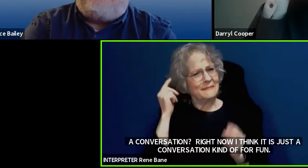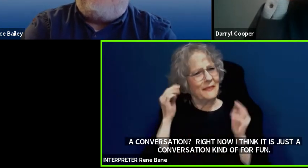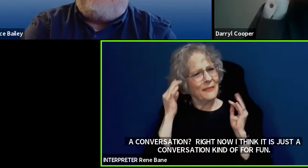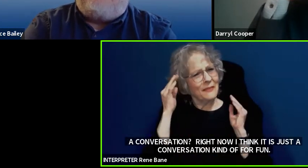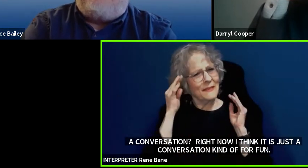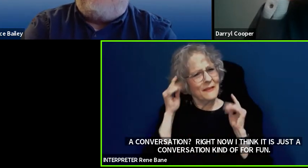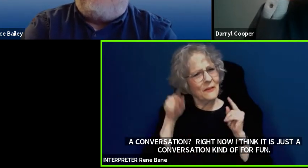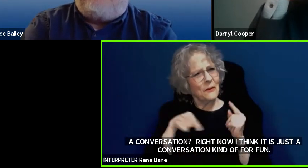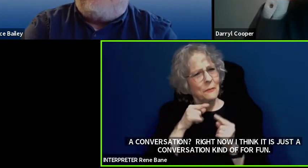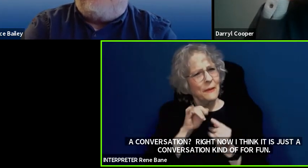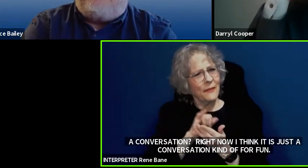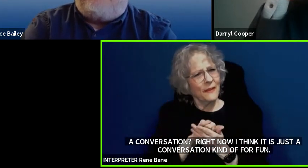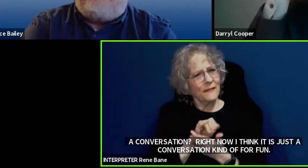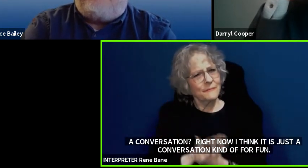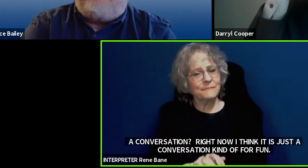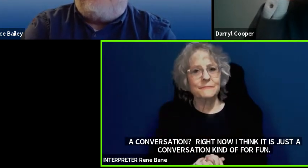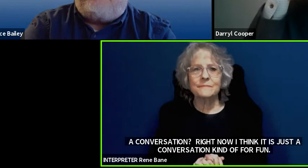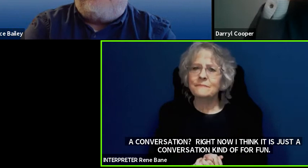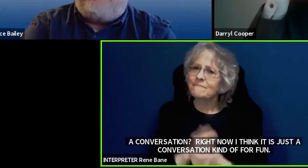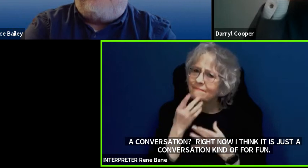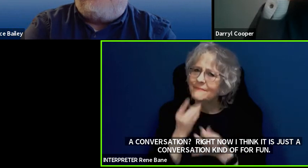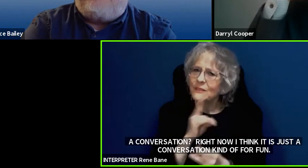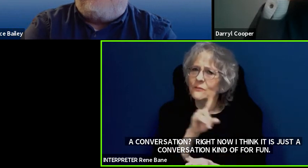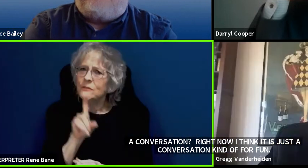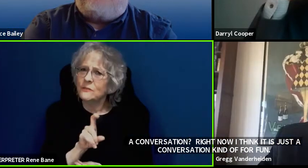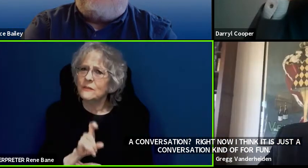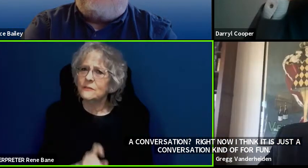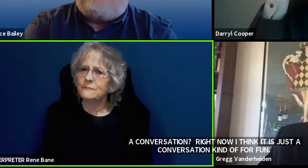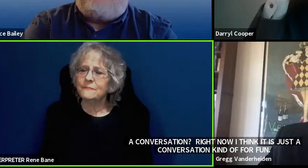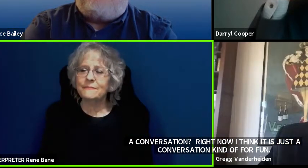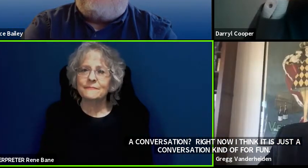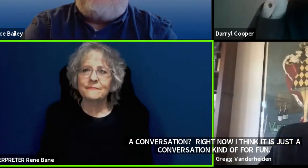But yes it is an interesting question. I don't know if the